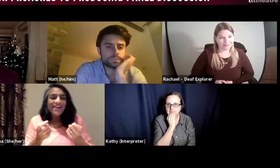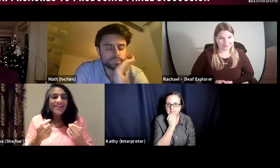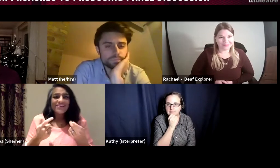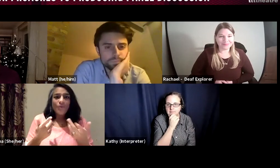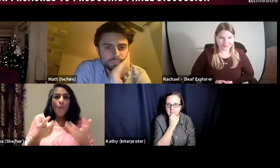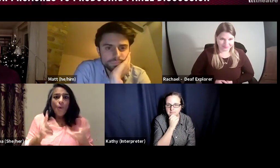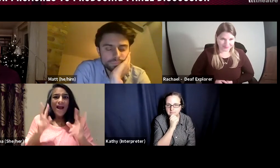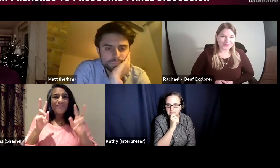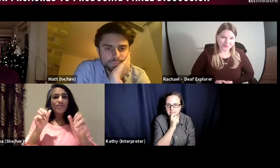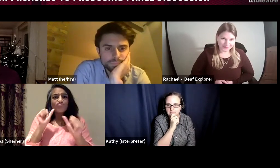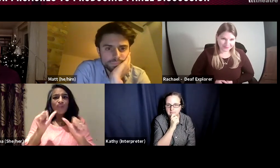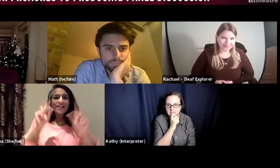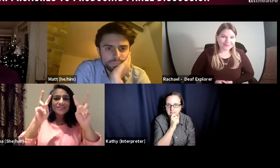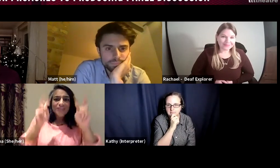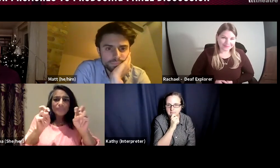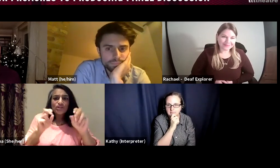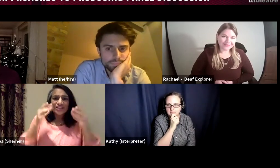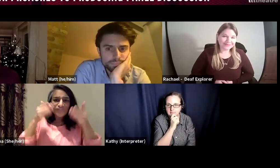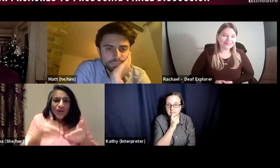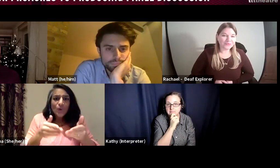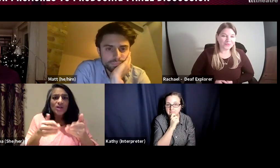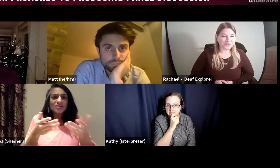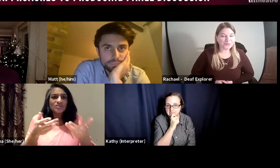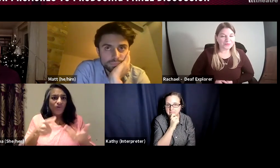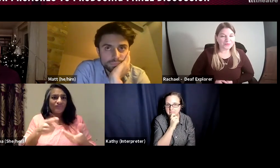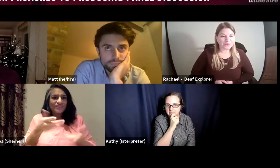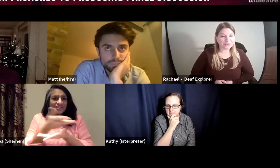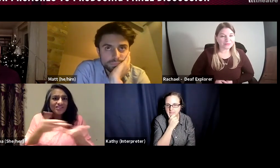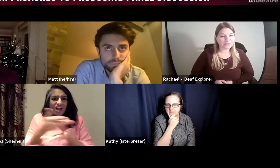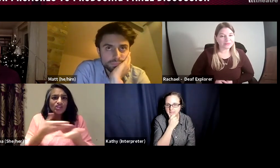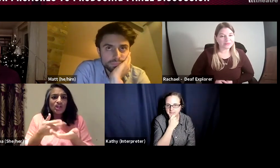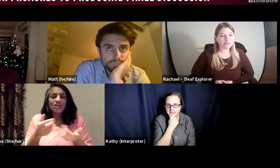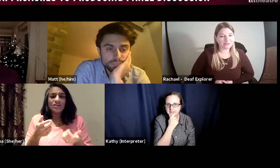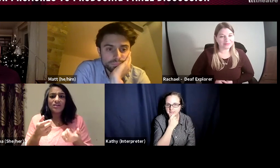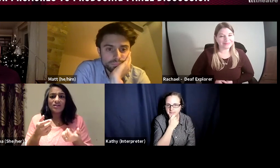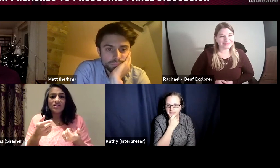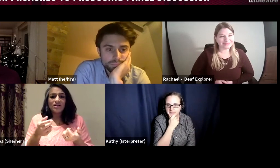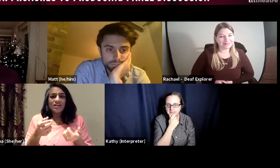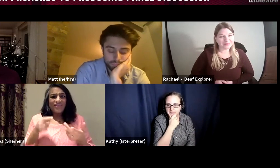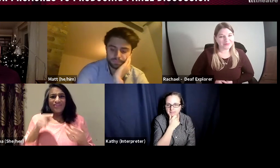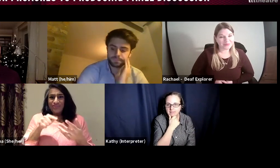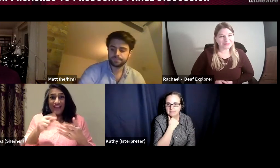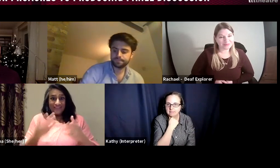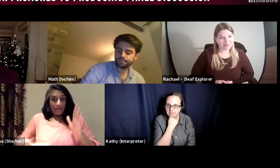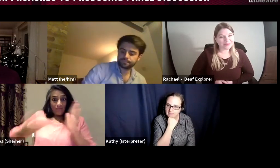perhaps bring in a deaf person to chair those discussions, and make sure that you're focusing on the right topics within those discussions.